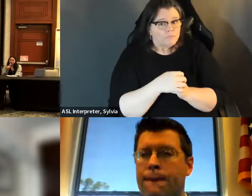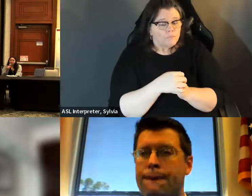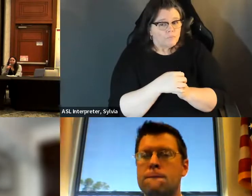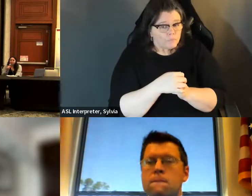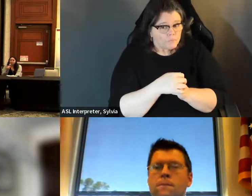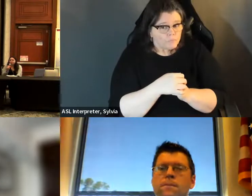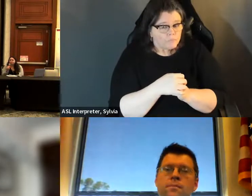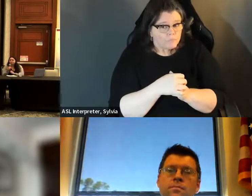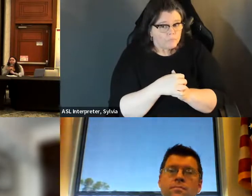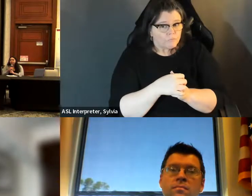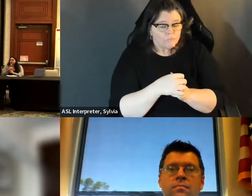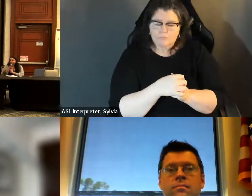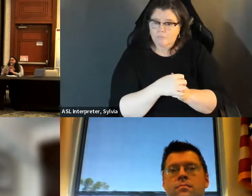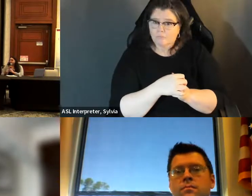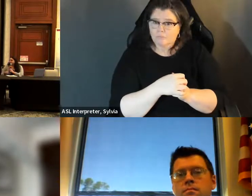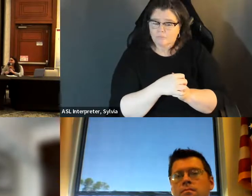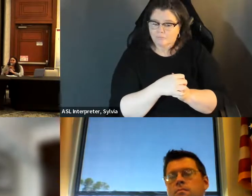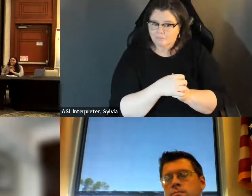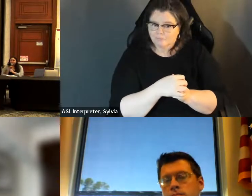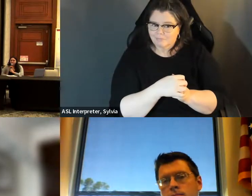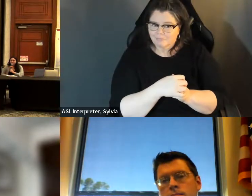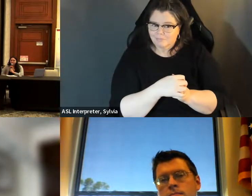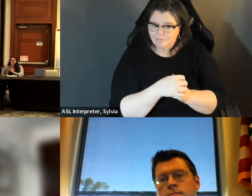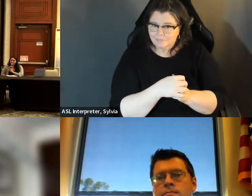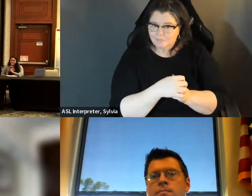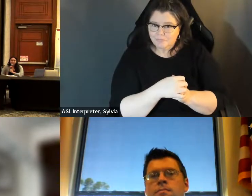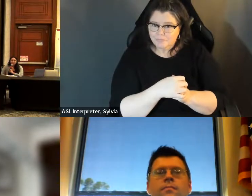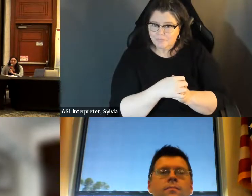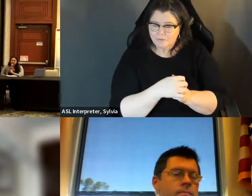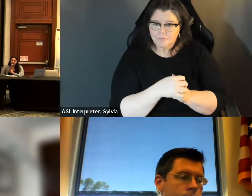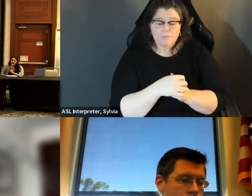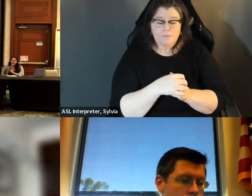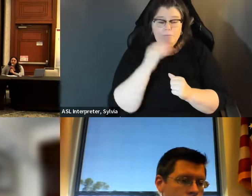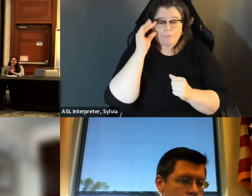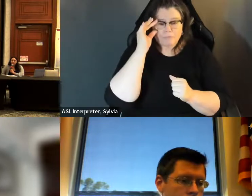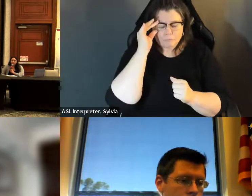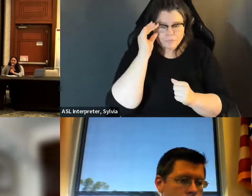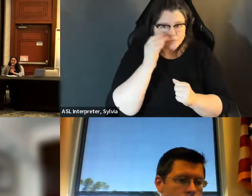address my personal connection to disability in the first